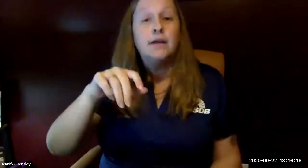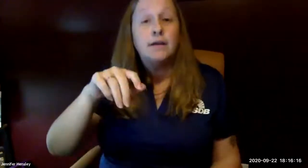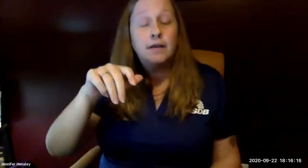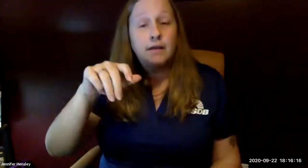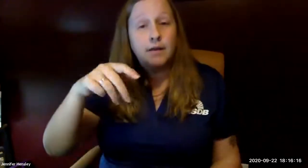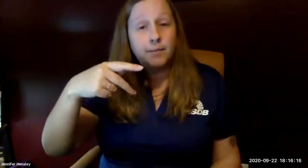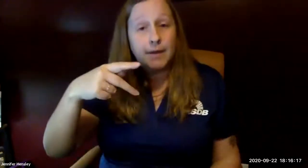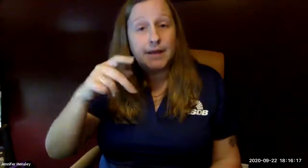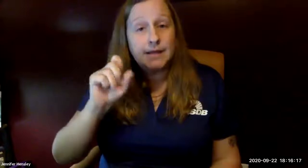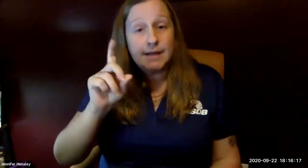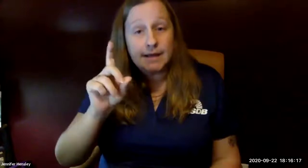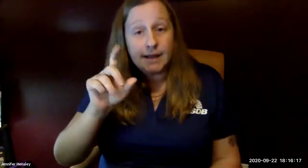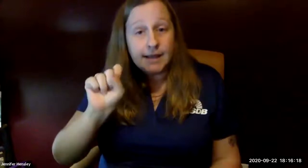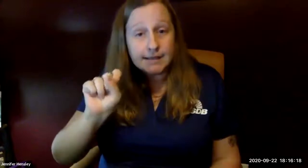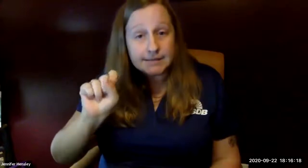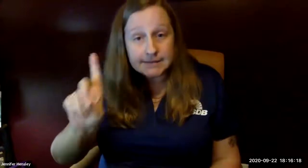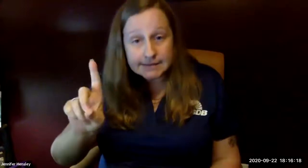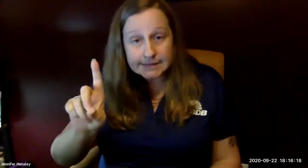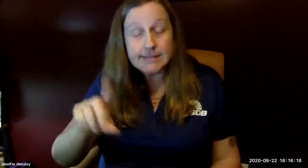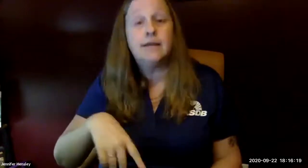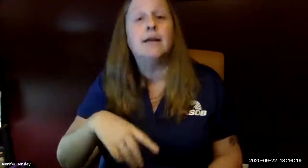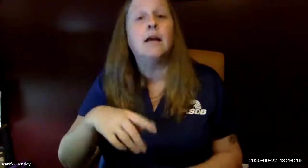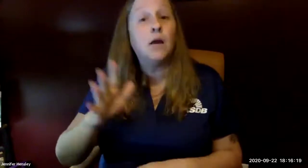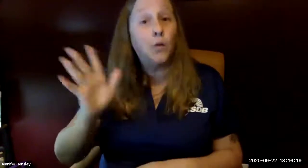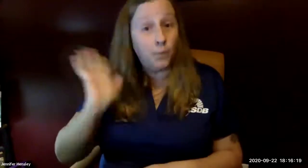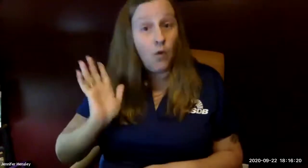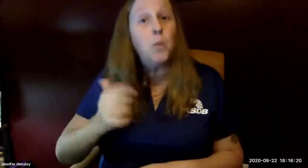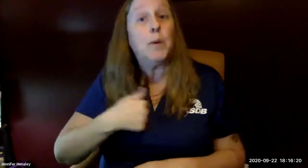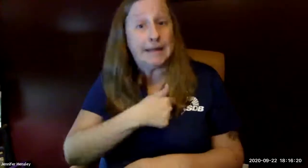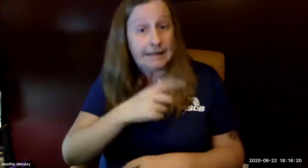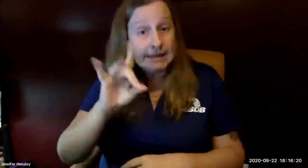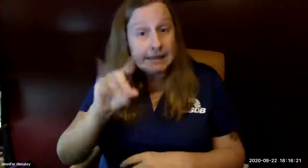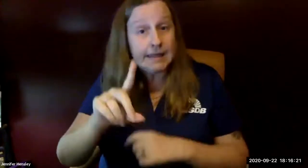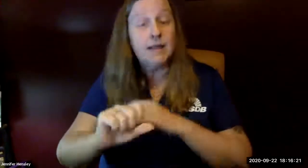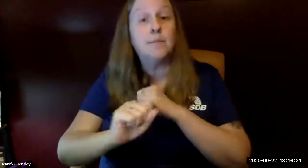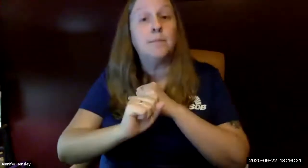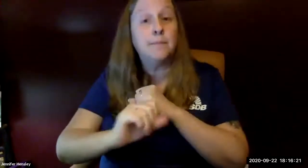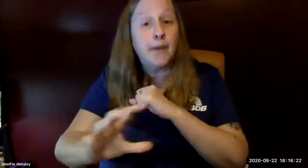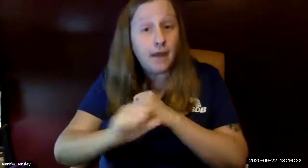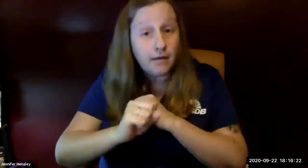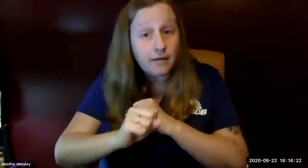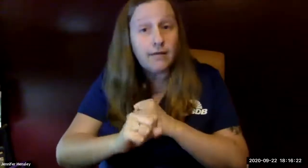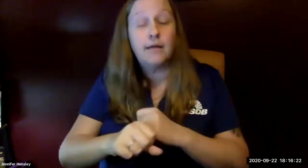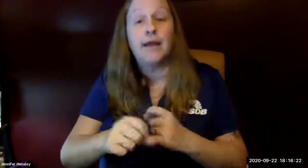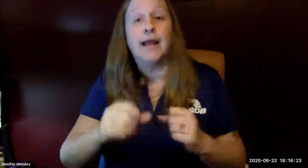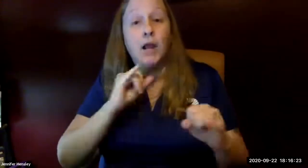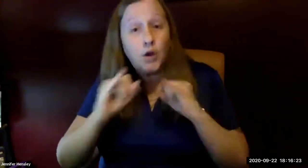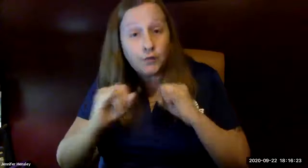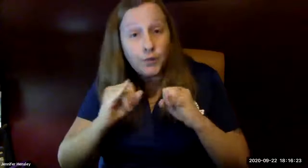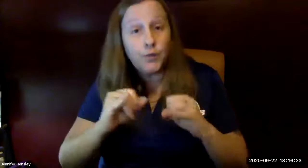campuses there were some changes for pdsd